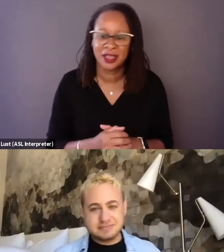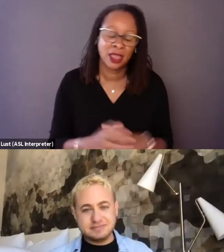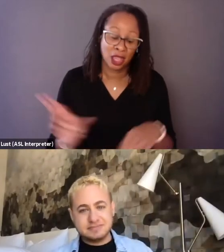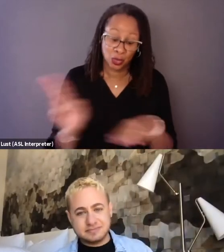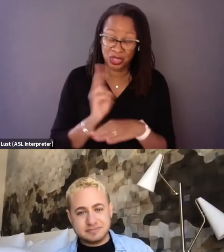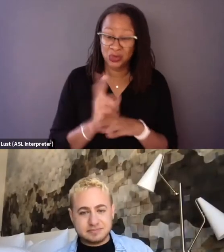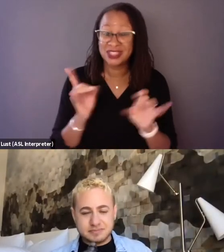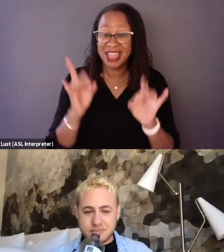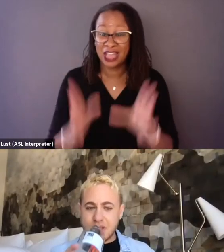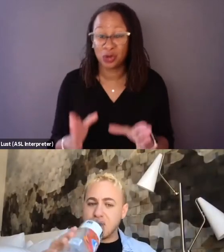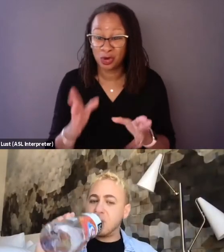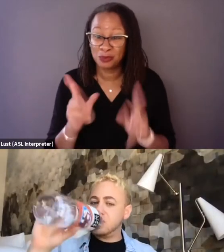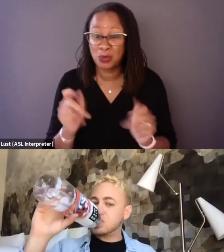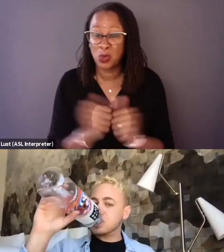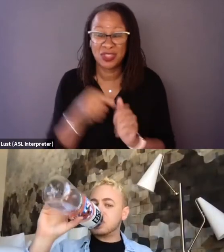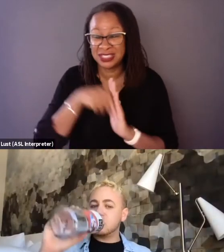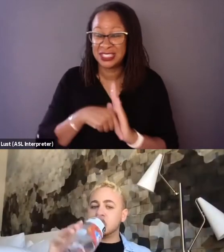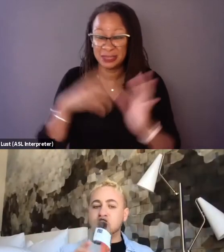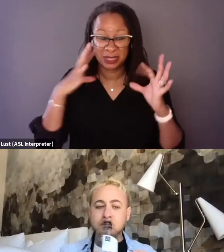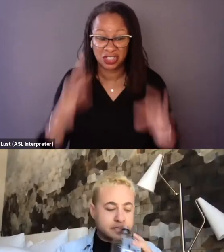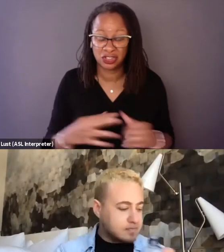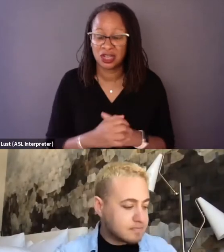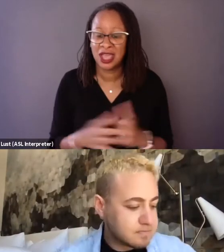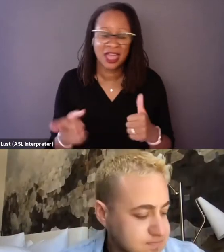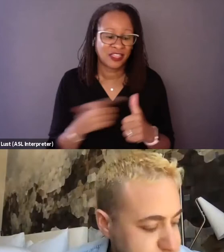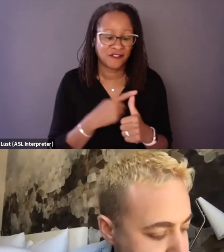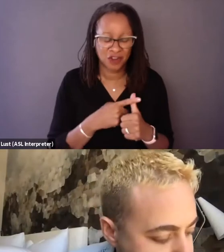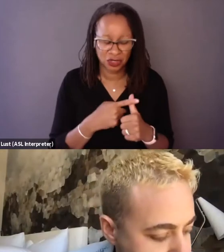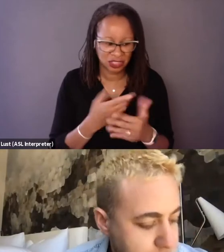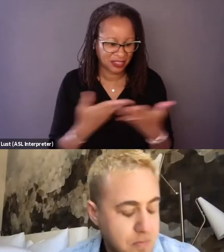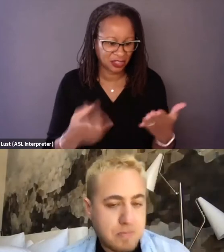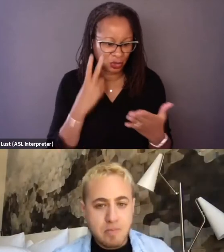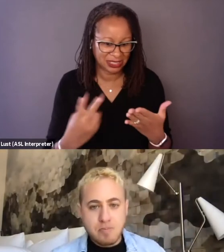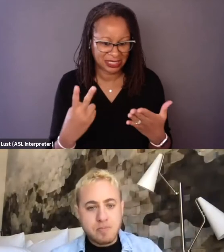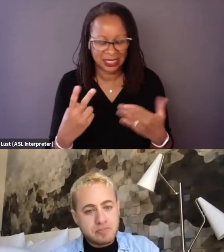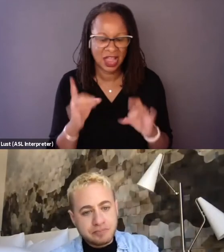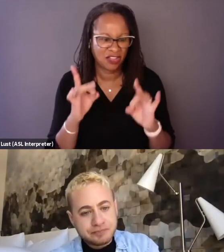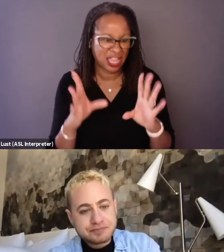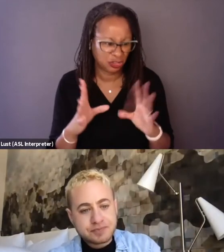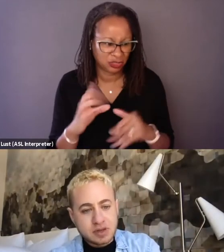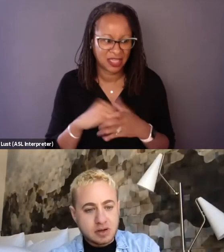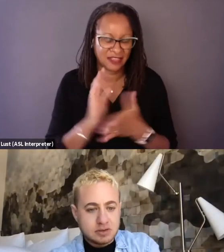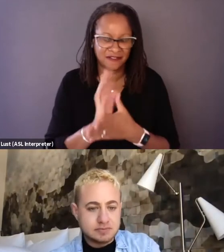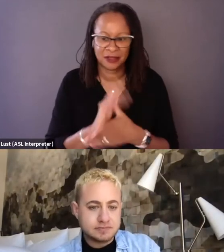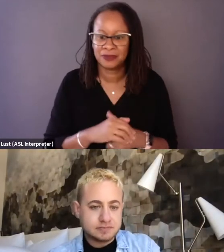I think the first kind of nuggets of hatred that come out on the film are visceral.